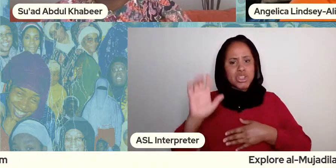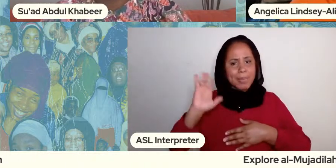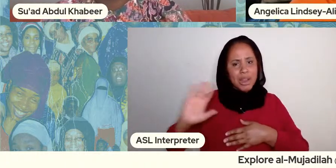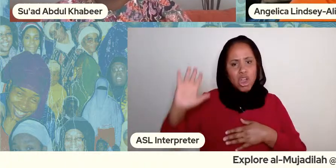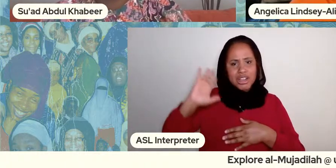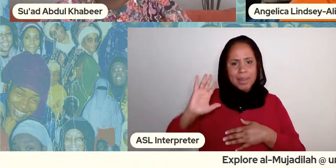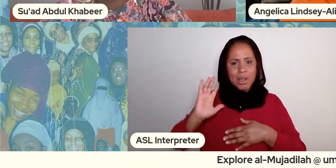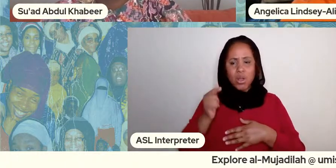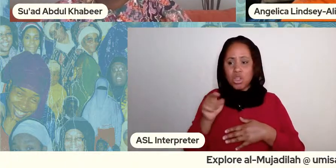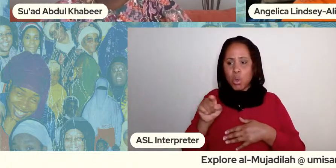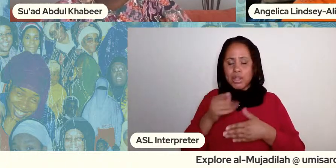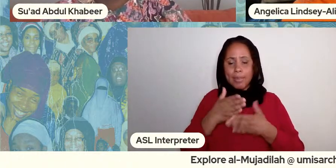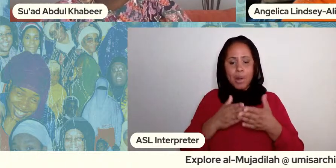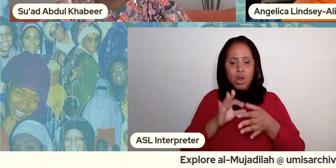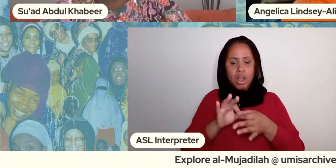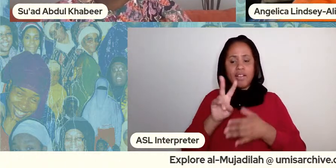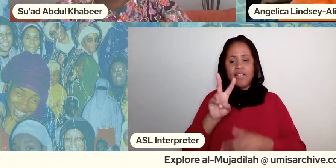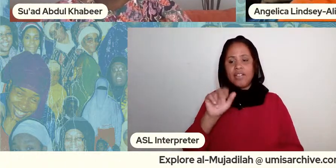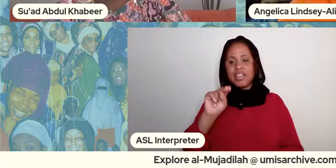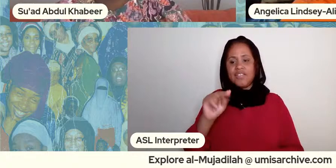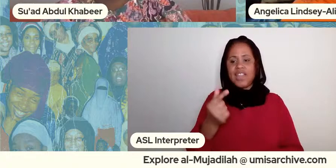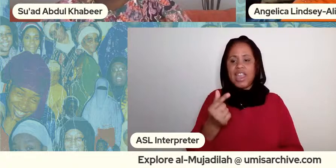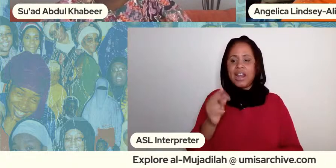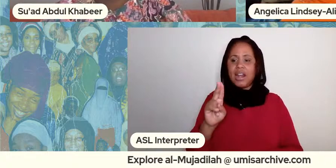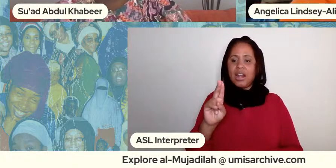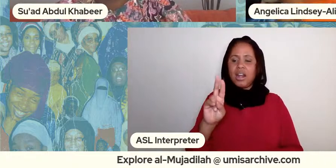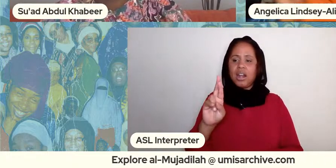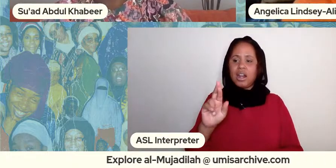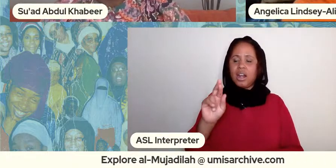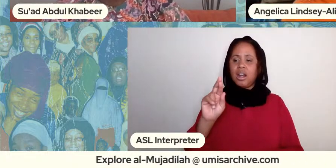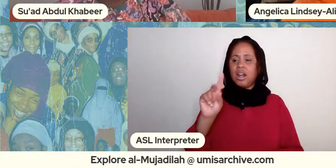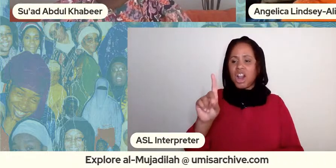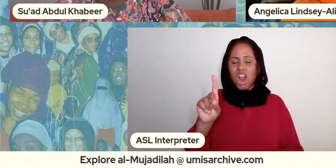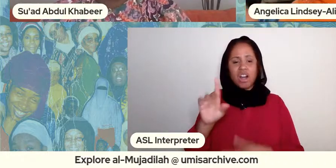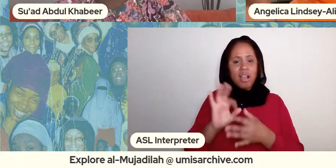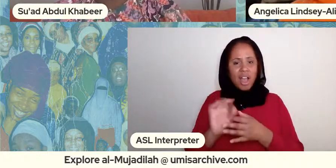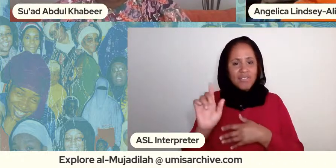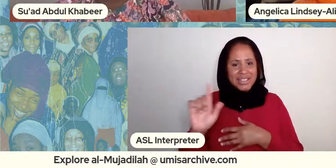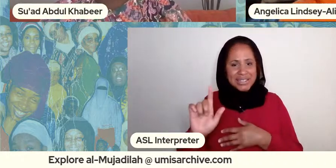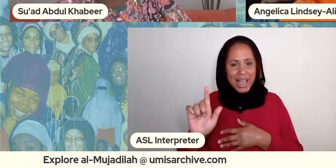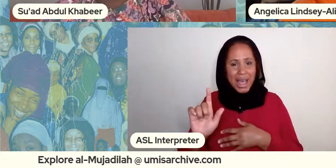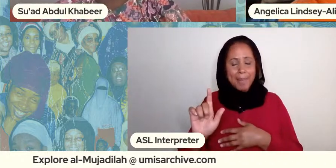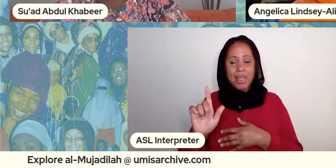islam who wore there islam proudly on the cruise in alaska in full hijab standing on stand on the